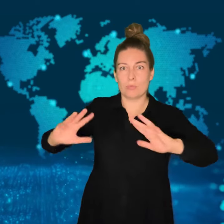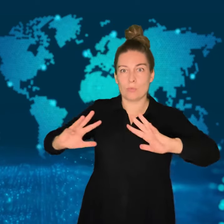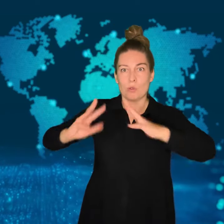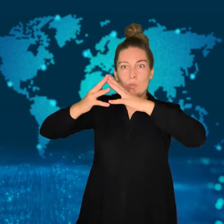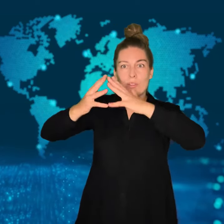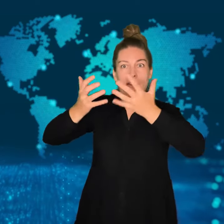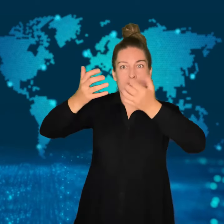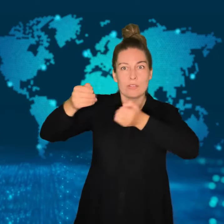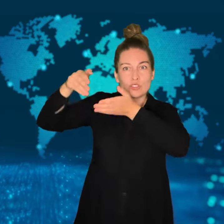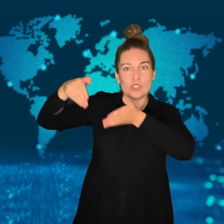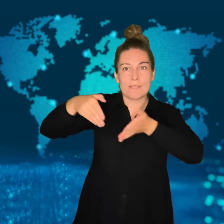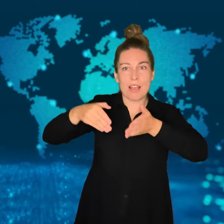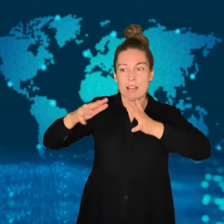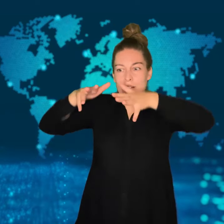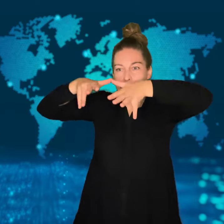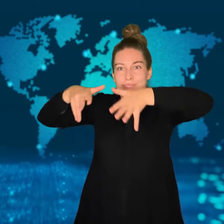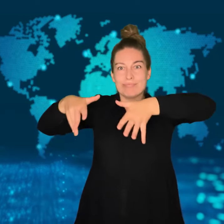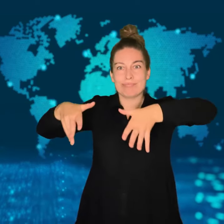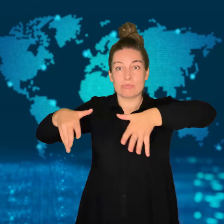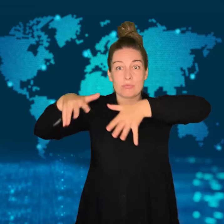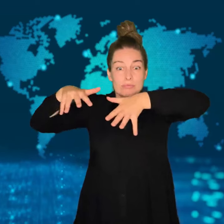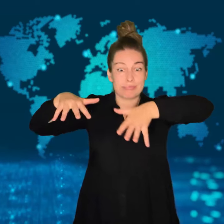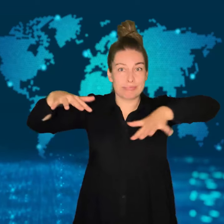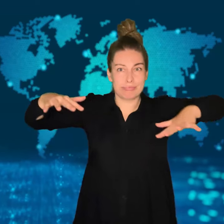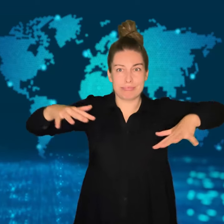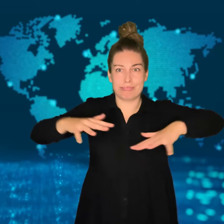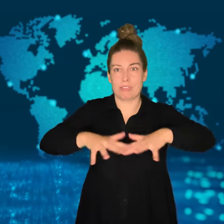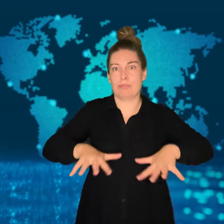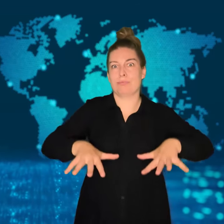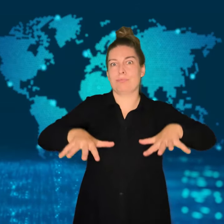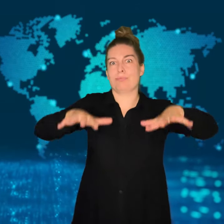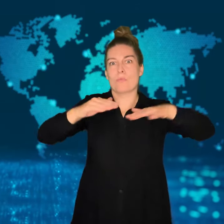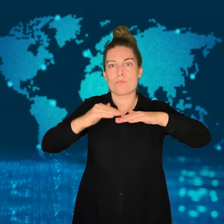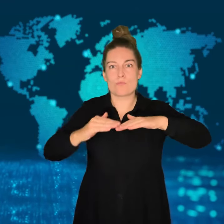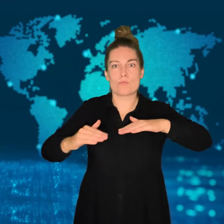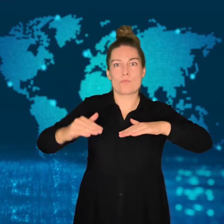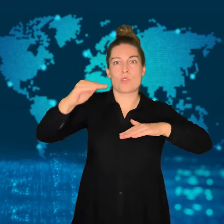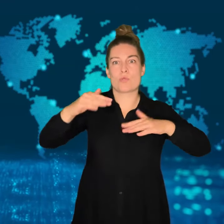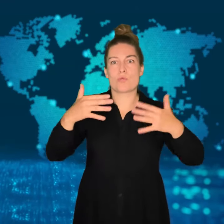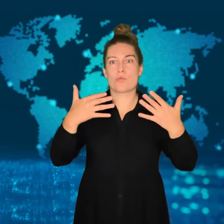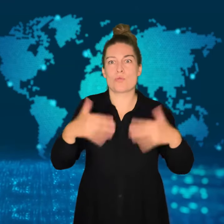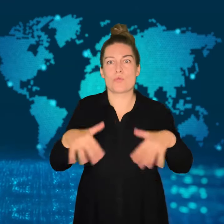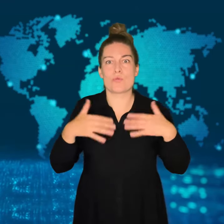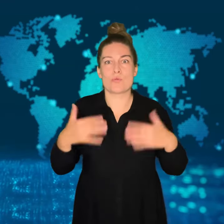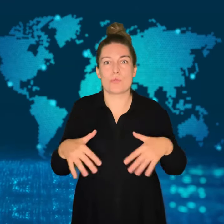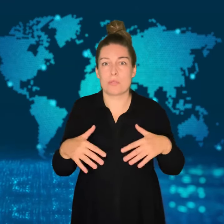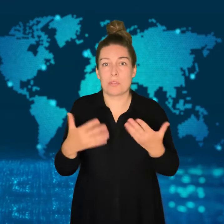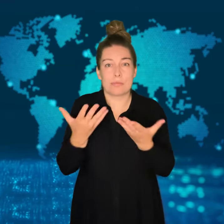Approximately 100,000 people live there, and many residents drowned.